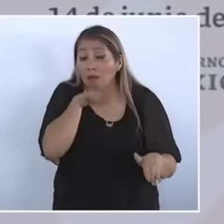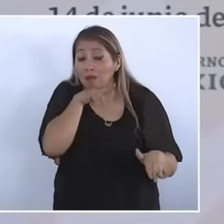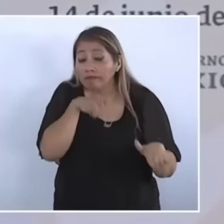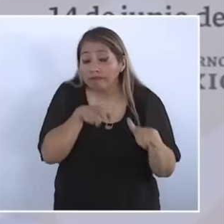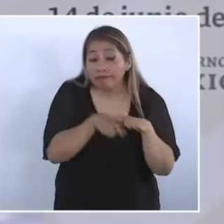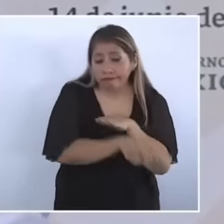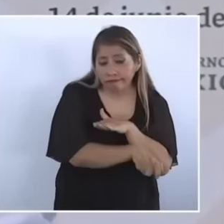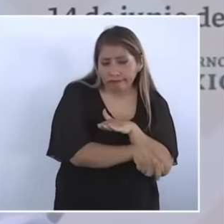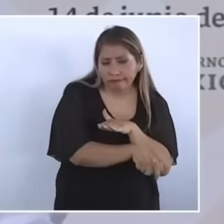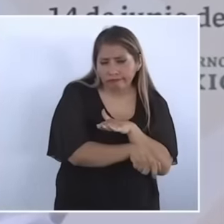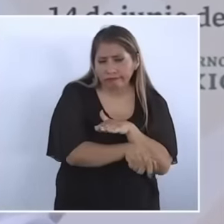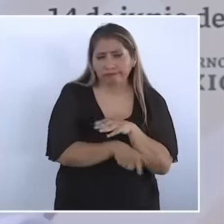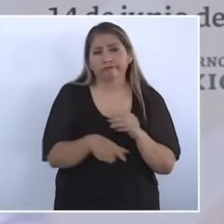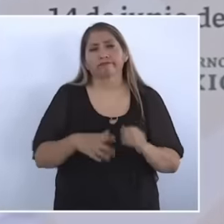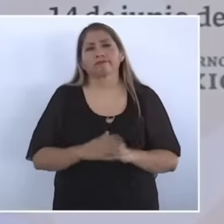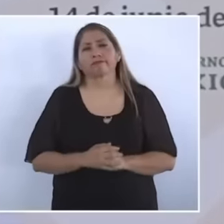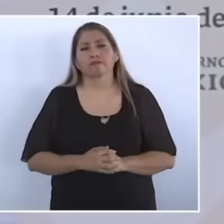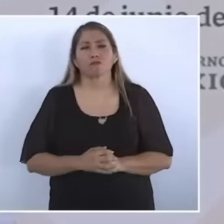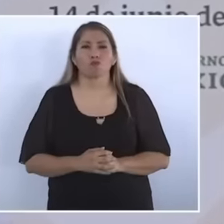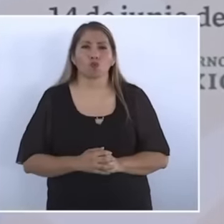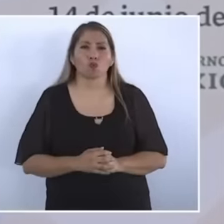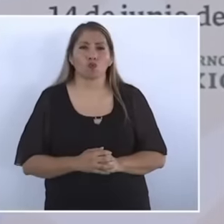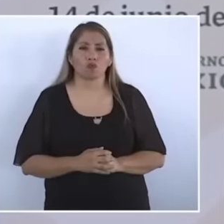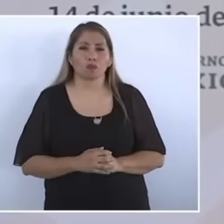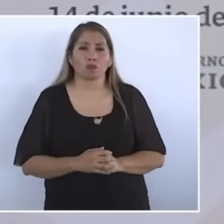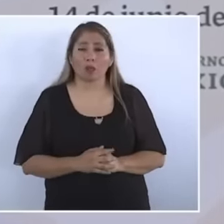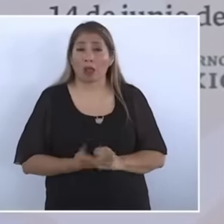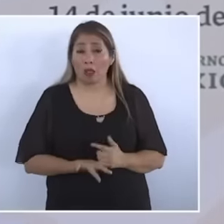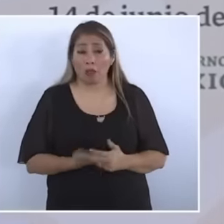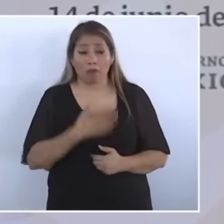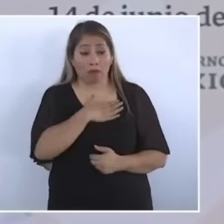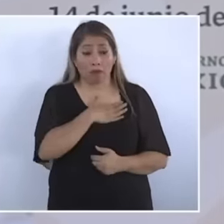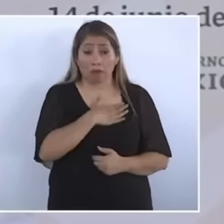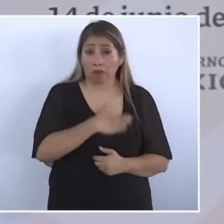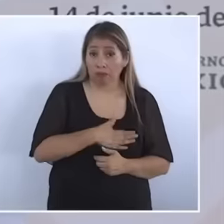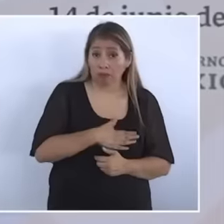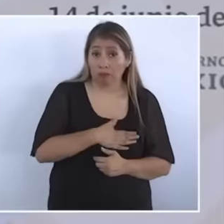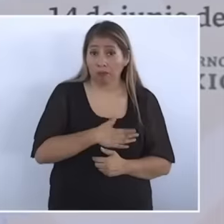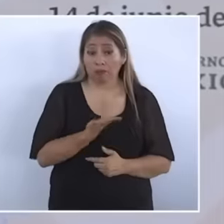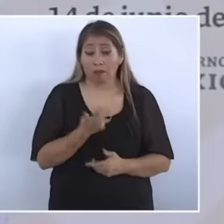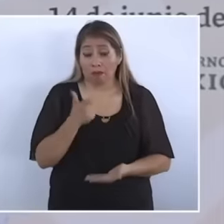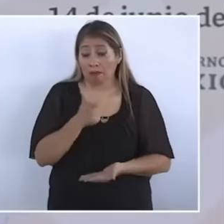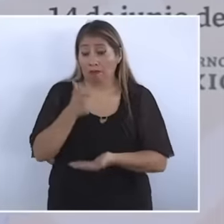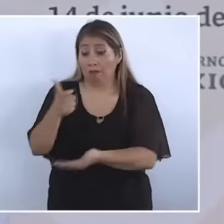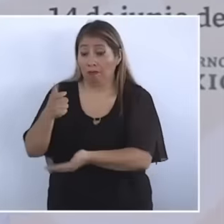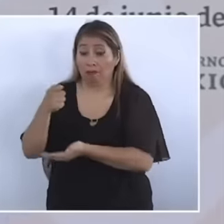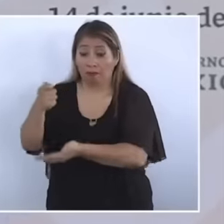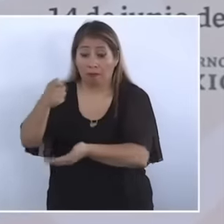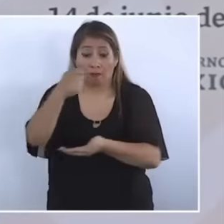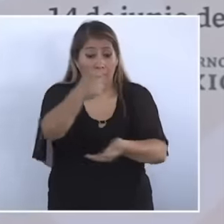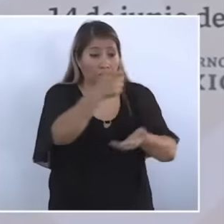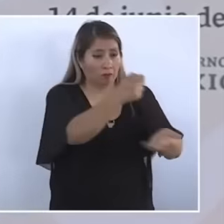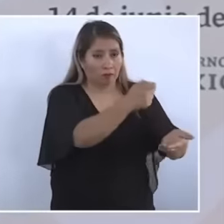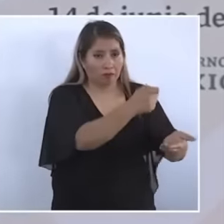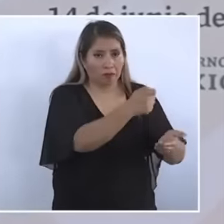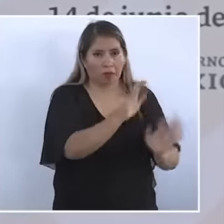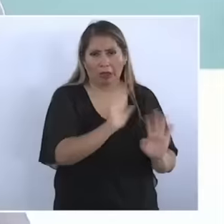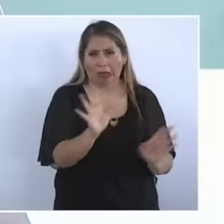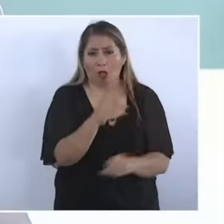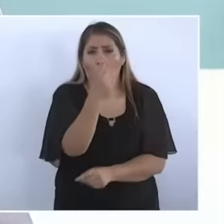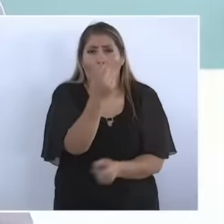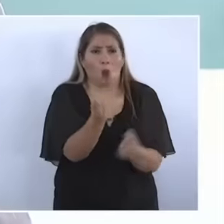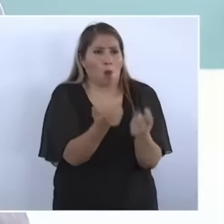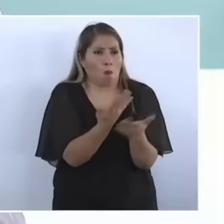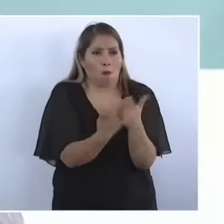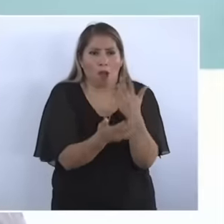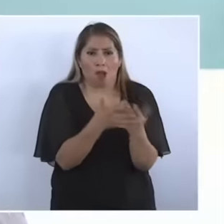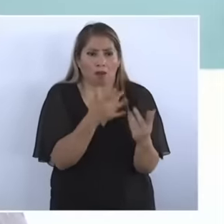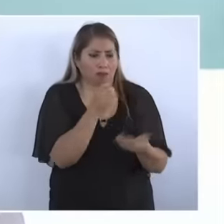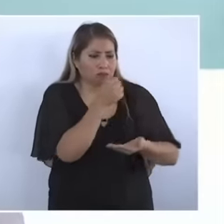the budget is fairly distributed so that it does not remain in a few hands so that it reaches